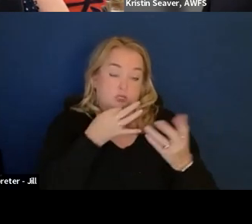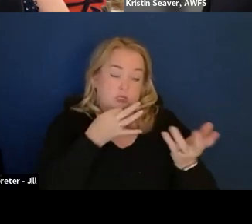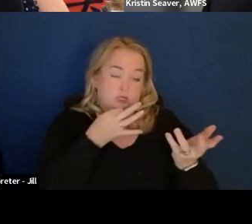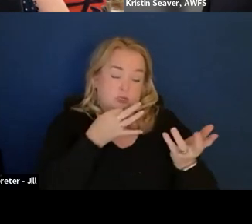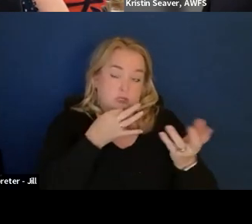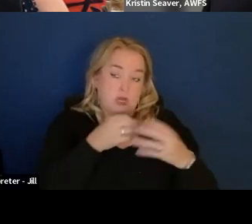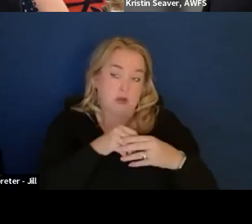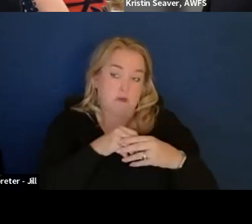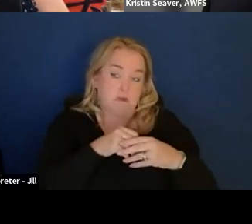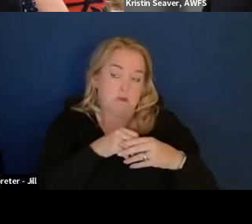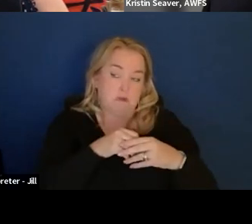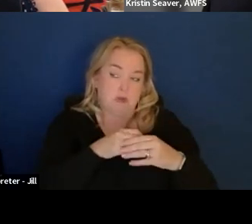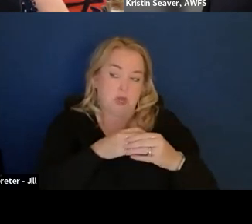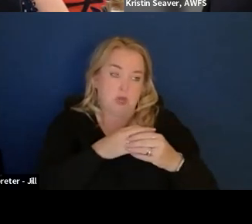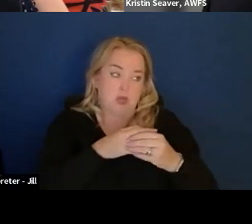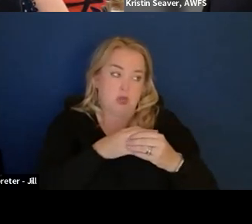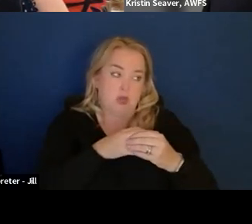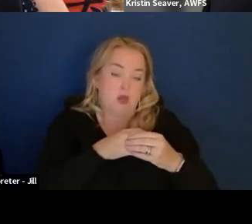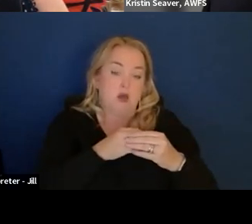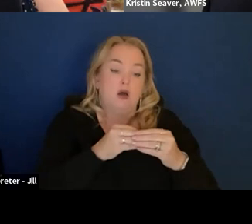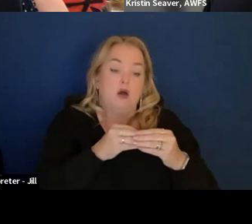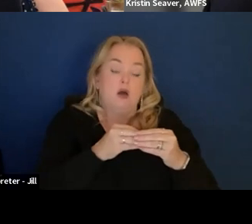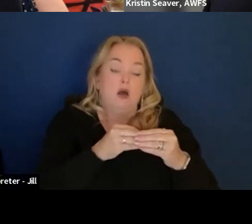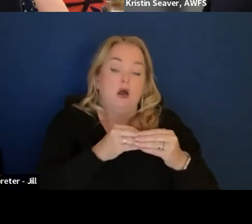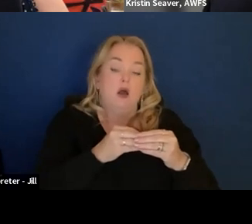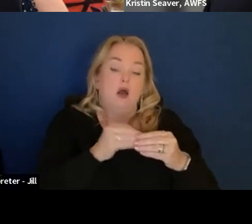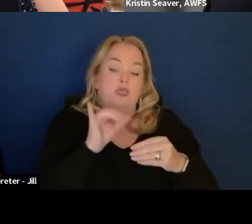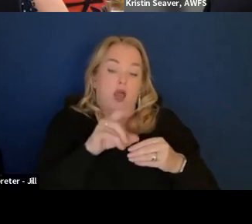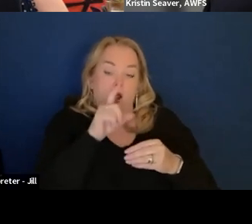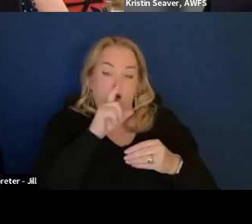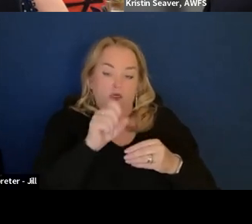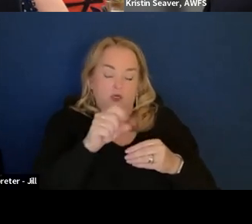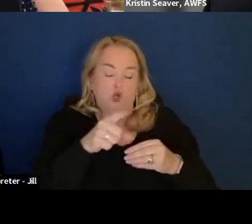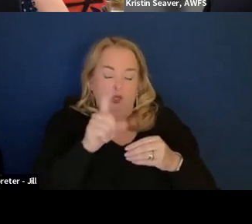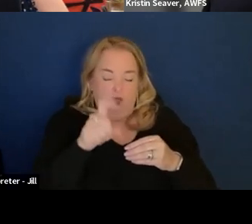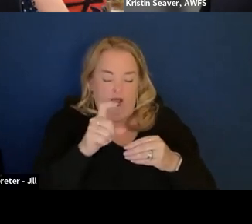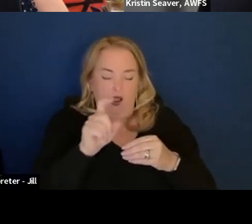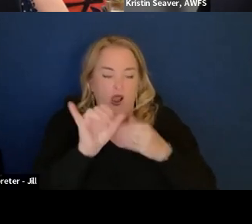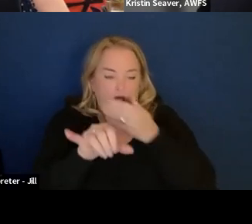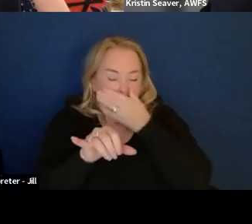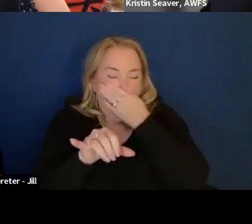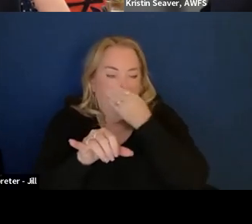And like that is important. You really need someone like that to run an AI model.